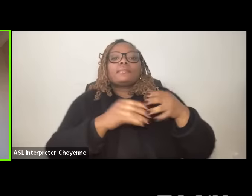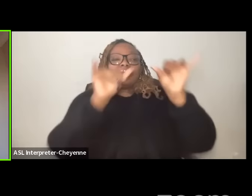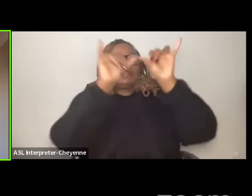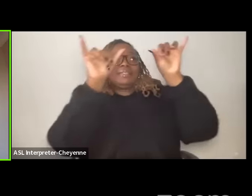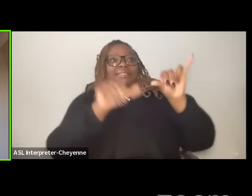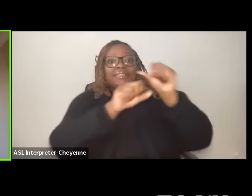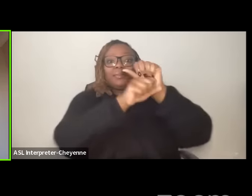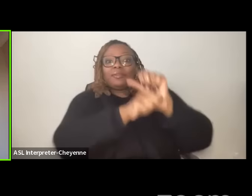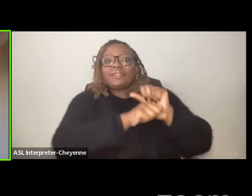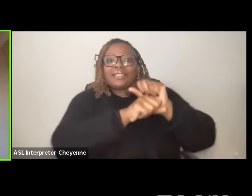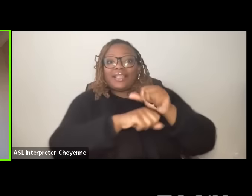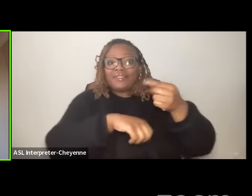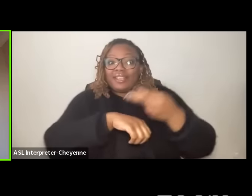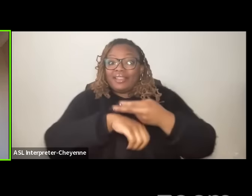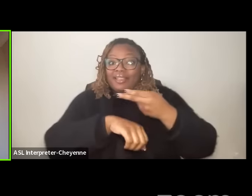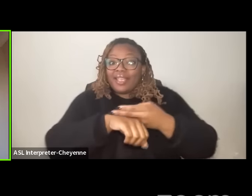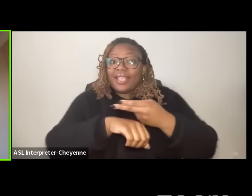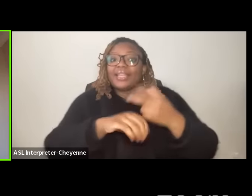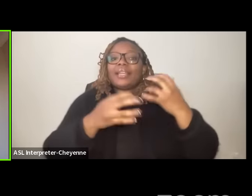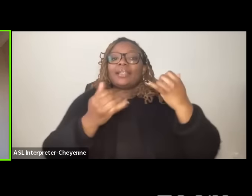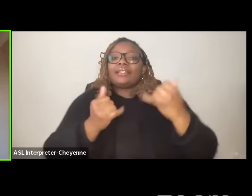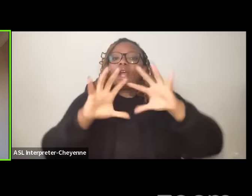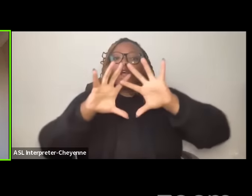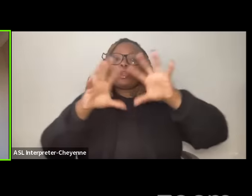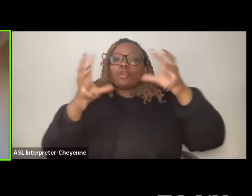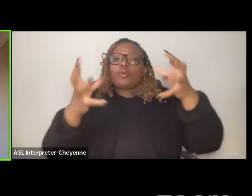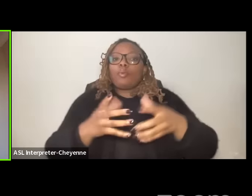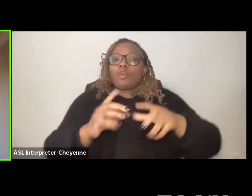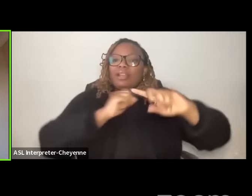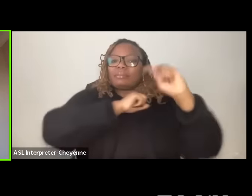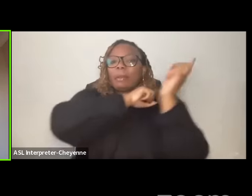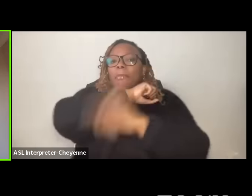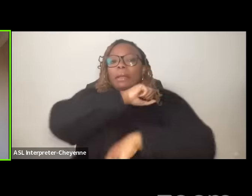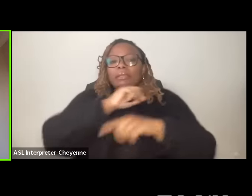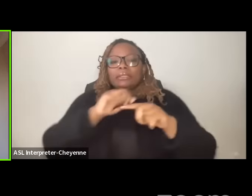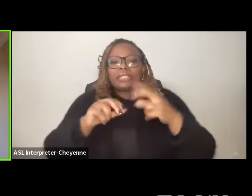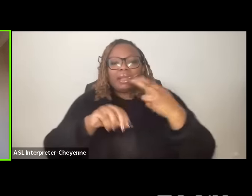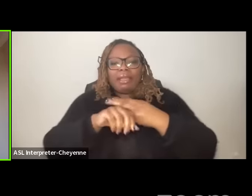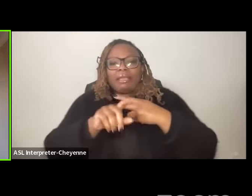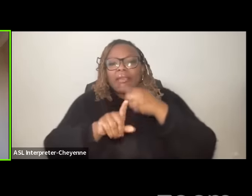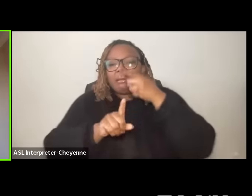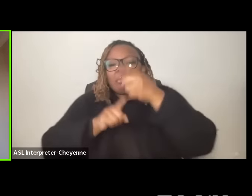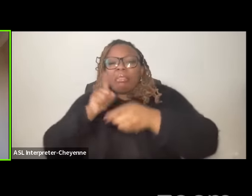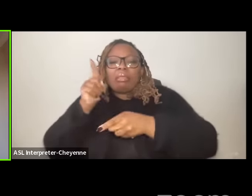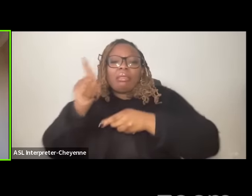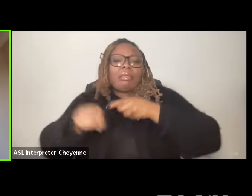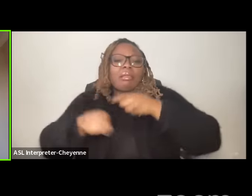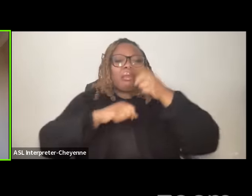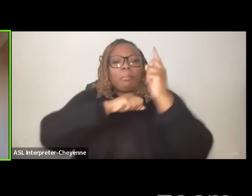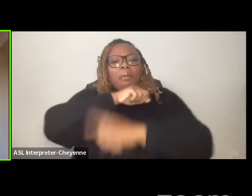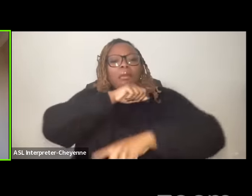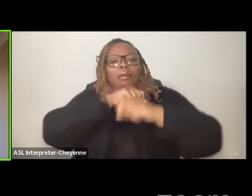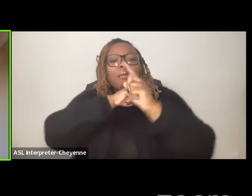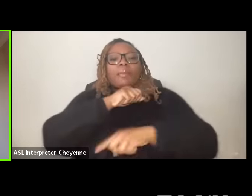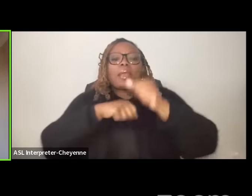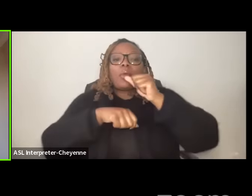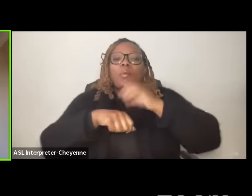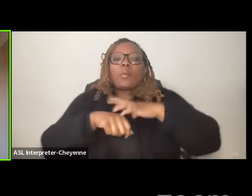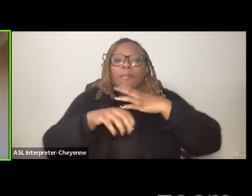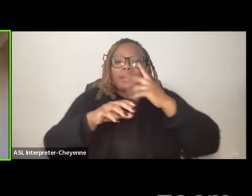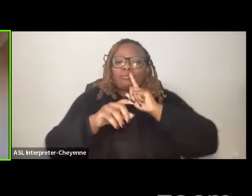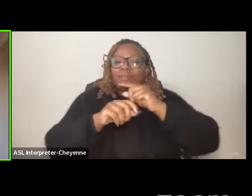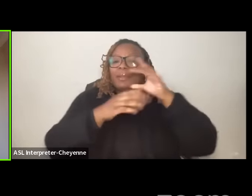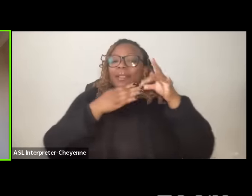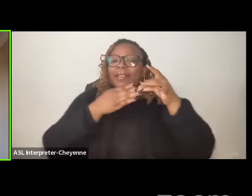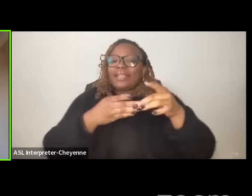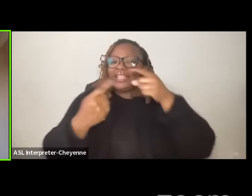in 0 it's like the world has been punishing 0 and women have been in the Forefront of that struggle